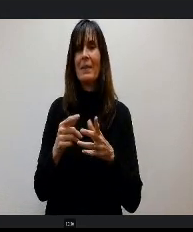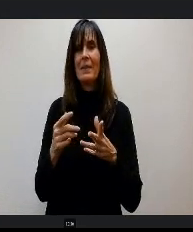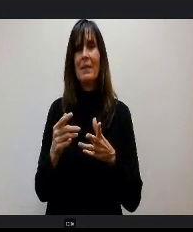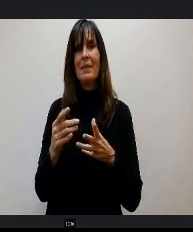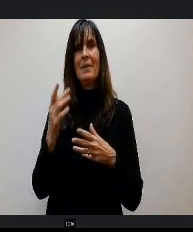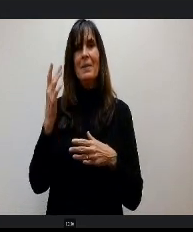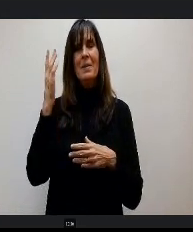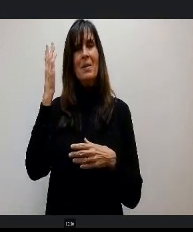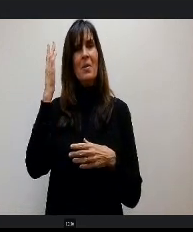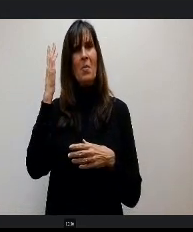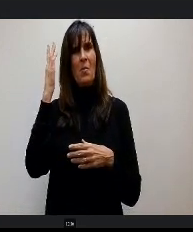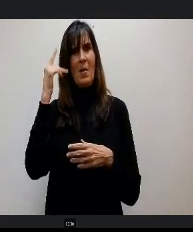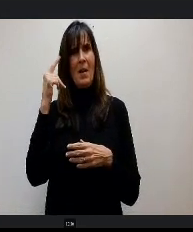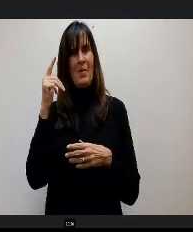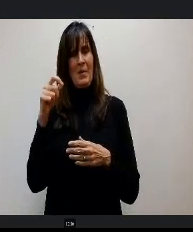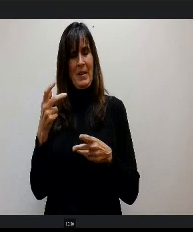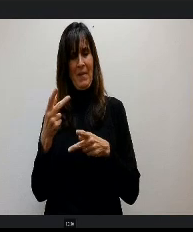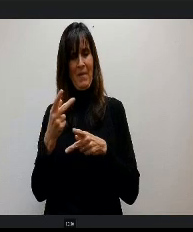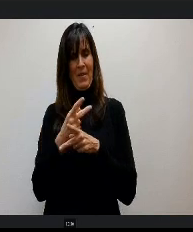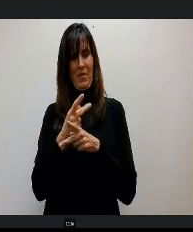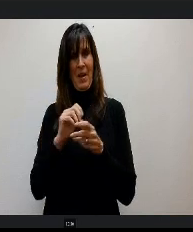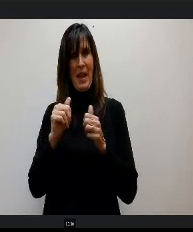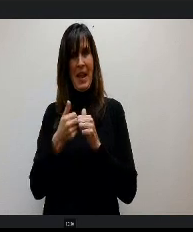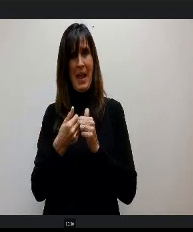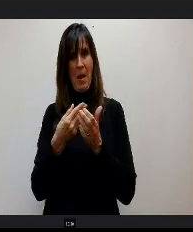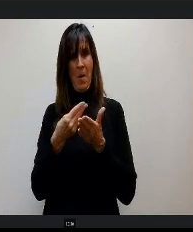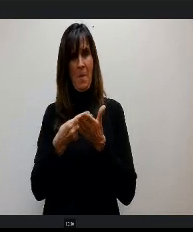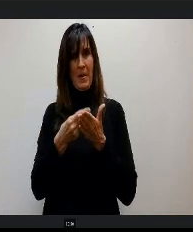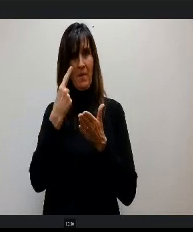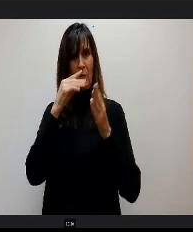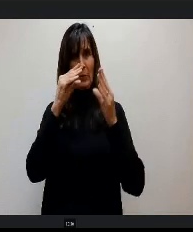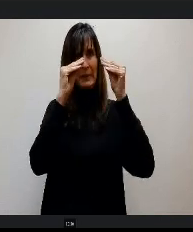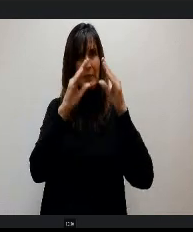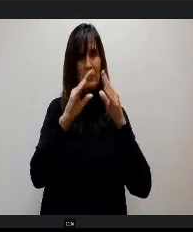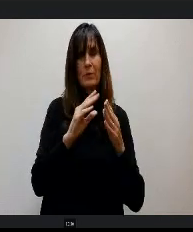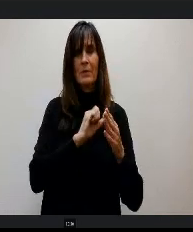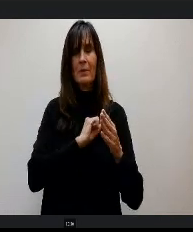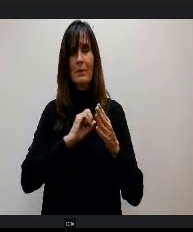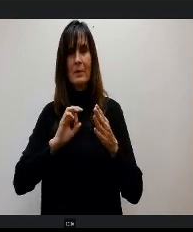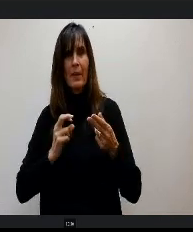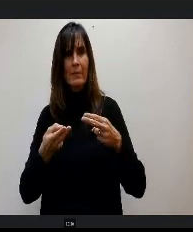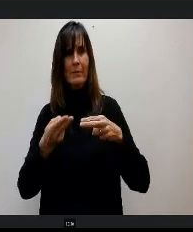to figure out ways to increase salaries and recurring costs in the district and build budgets.